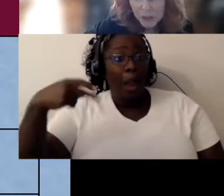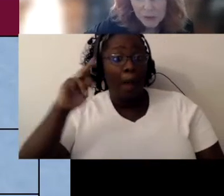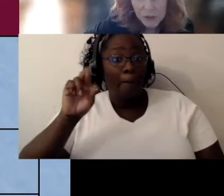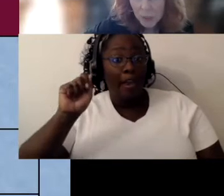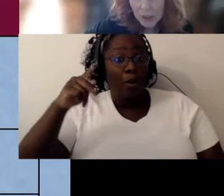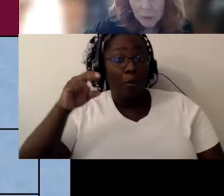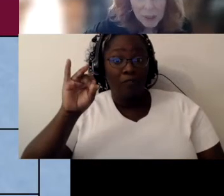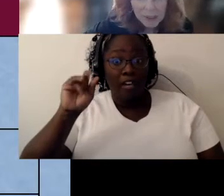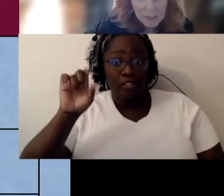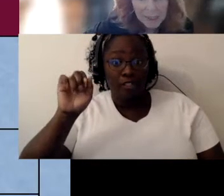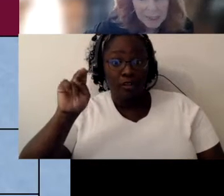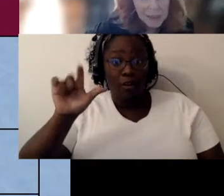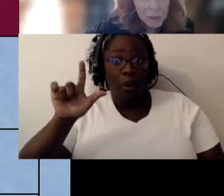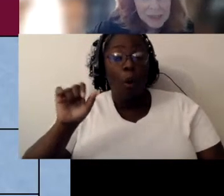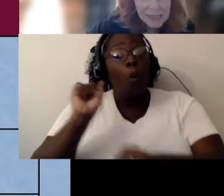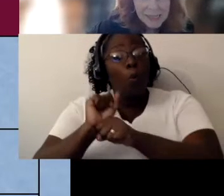A paraprofessional can work with groups of students or one on one depending whereas the